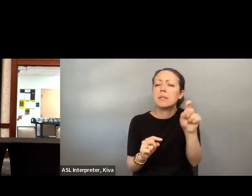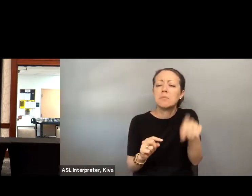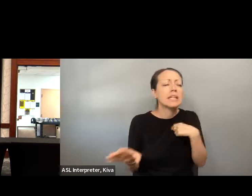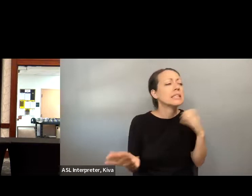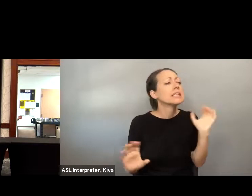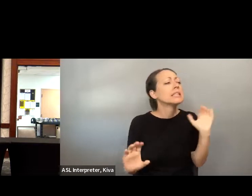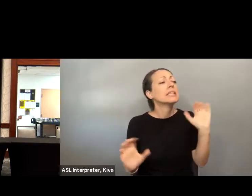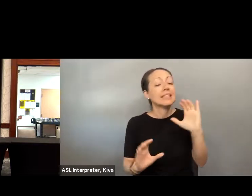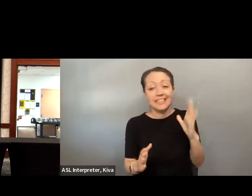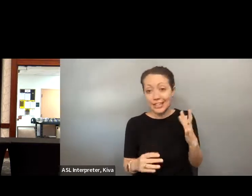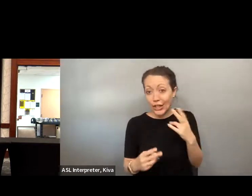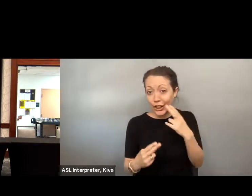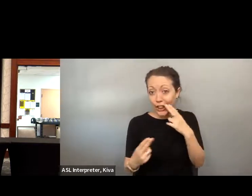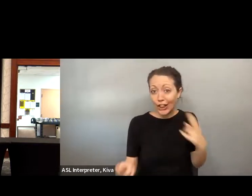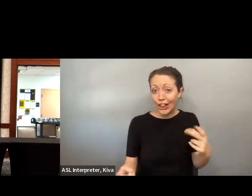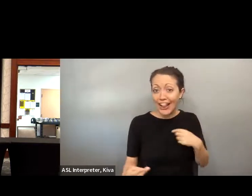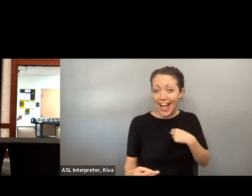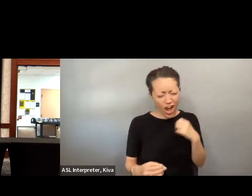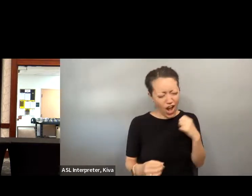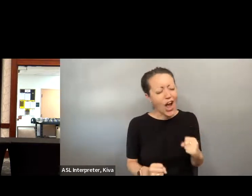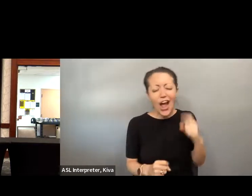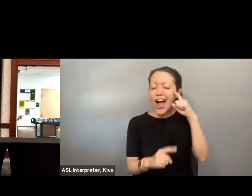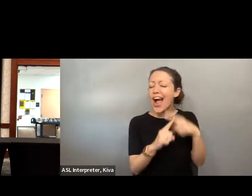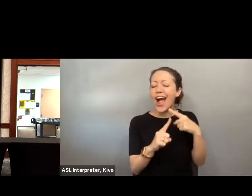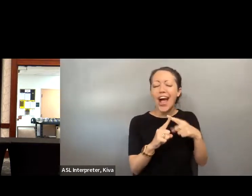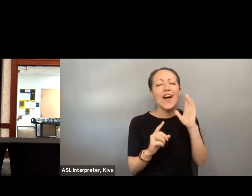stairs. But I was convinced that the -- a ramp. There